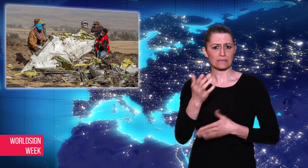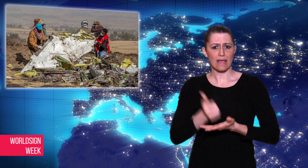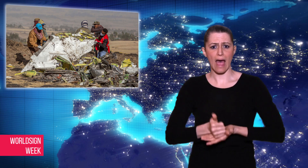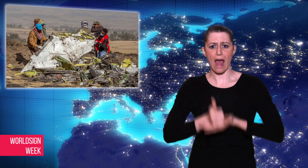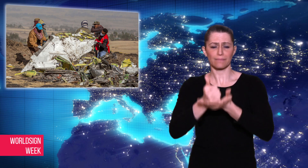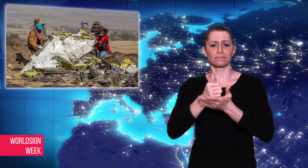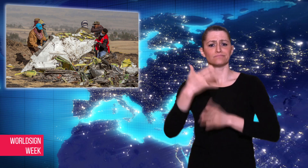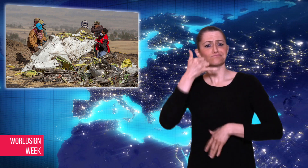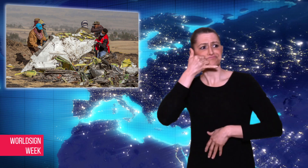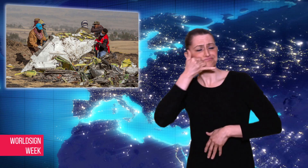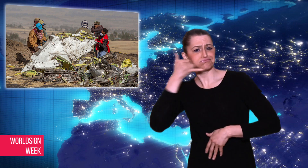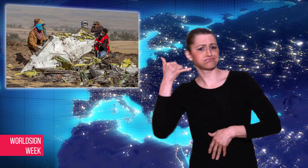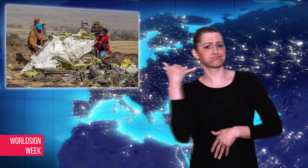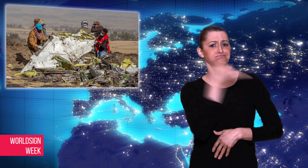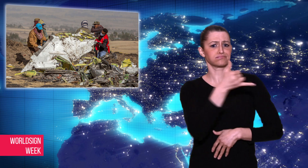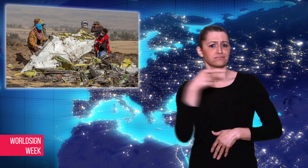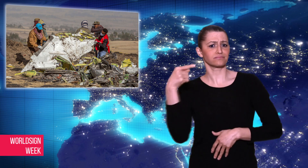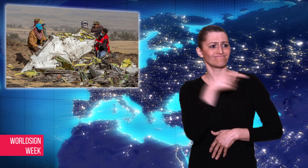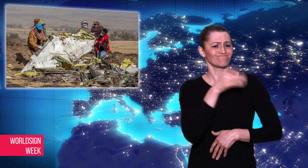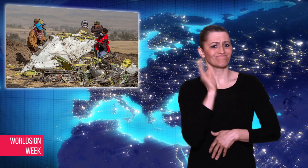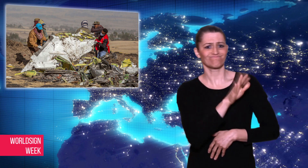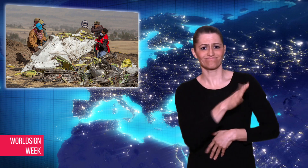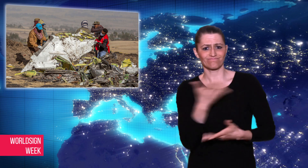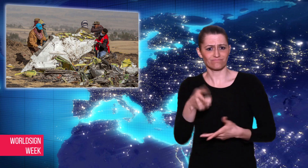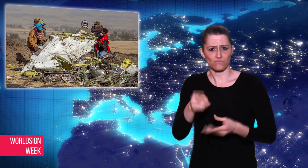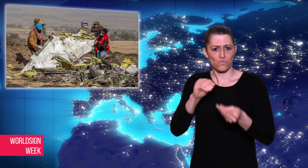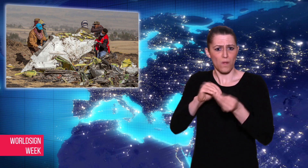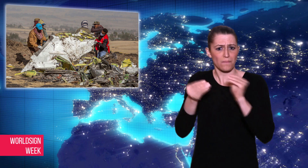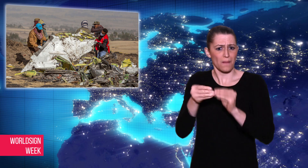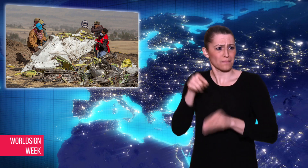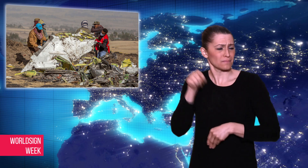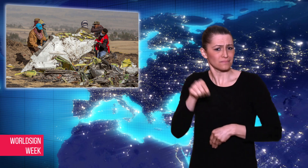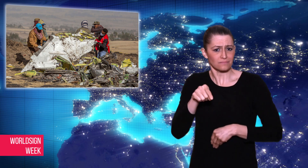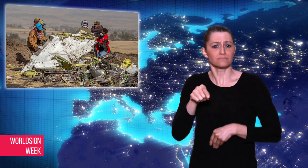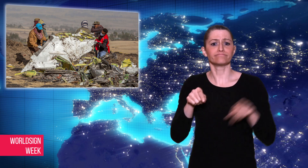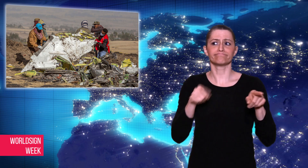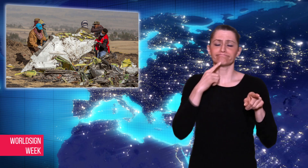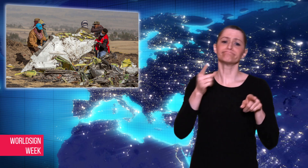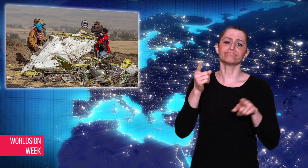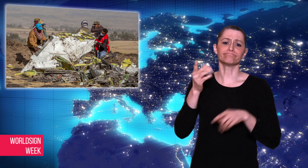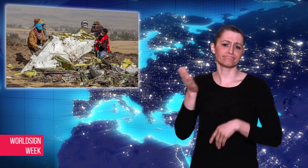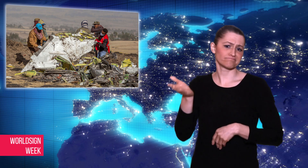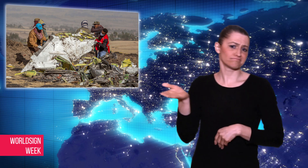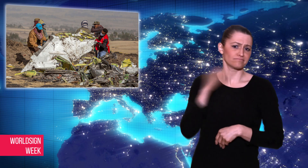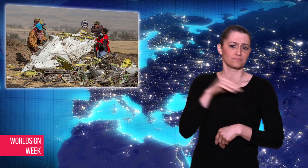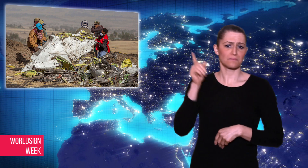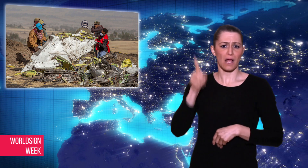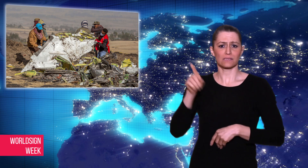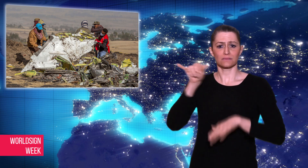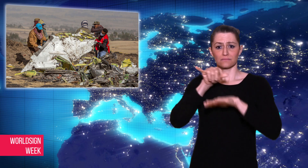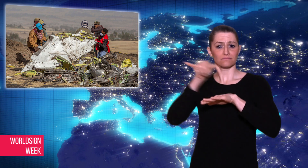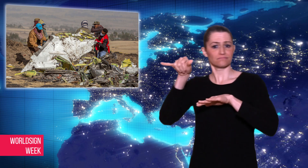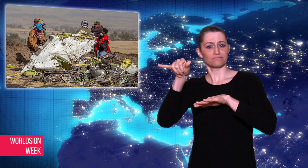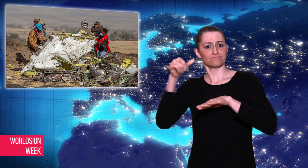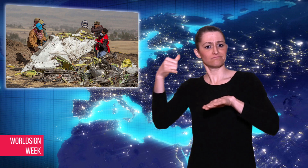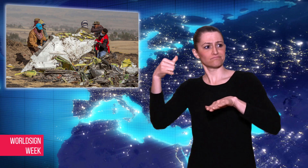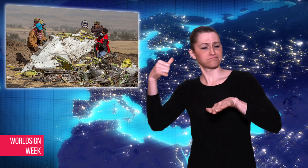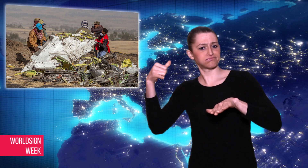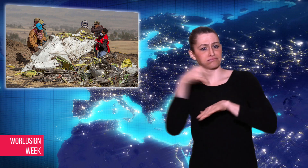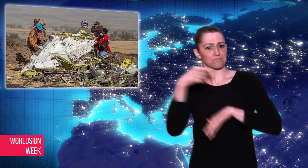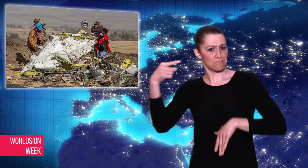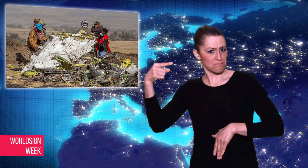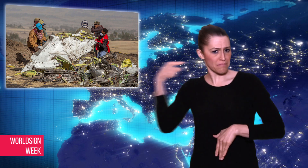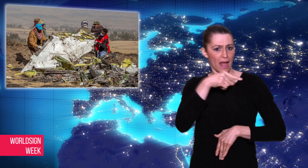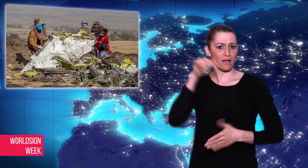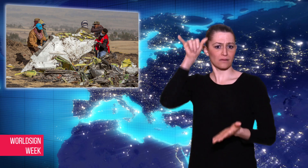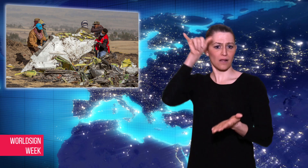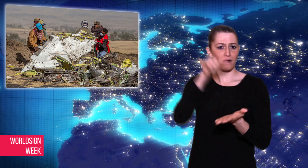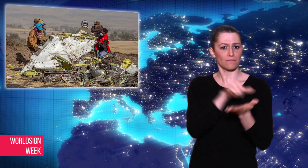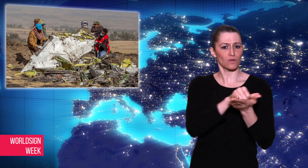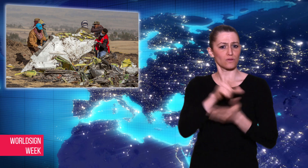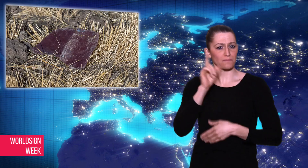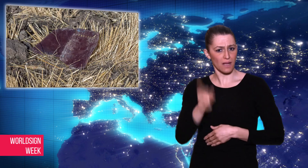was flying to Kenya when the pilot started calling for help.